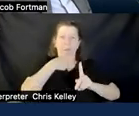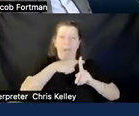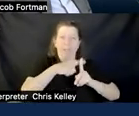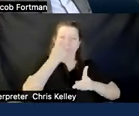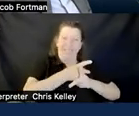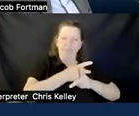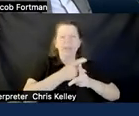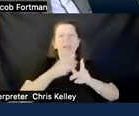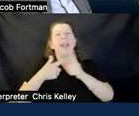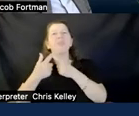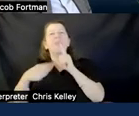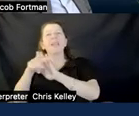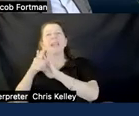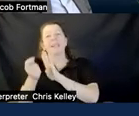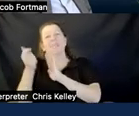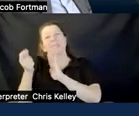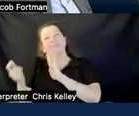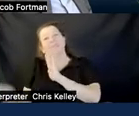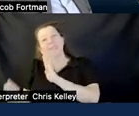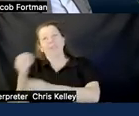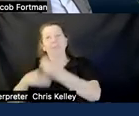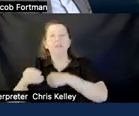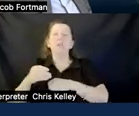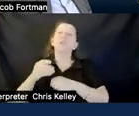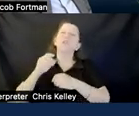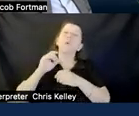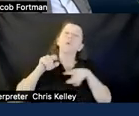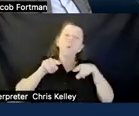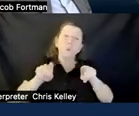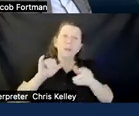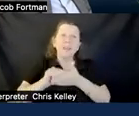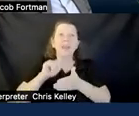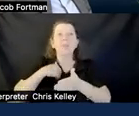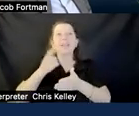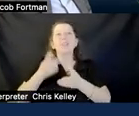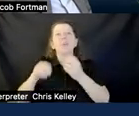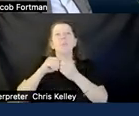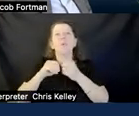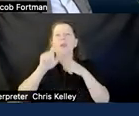uh some of these investigations led us to using ar more than br uh because in vr i feel like we're